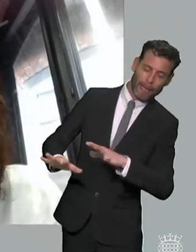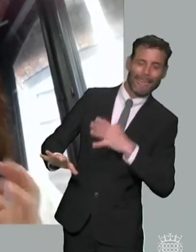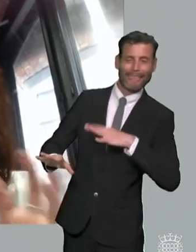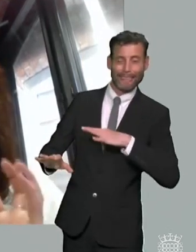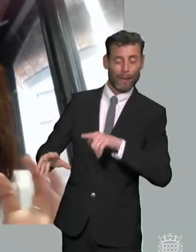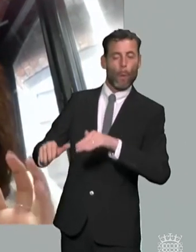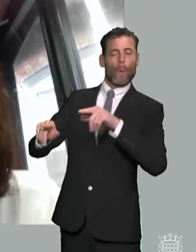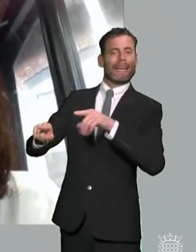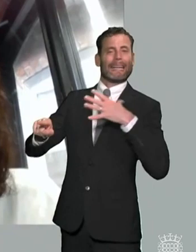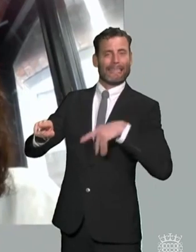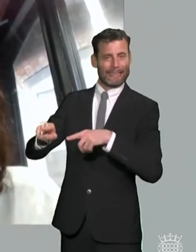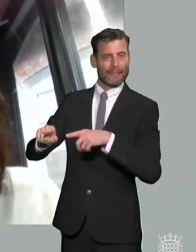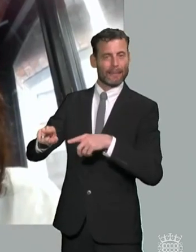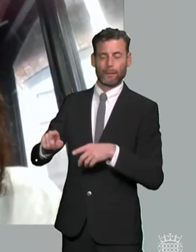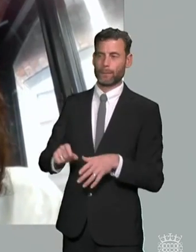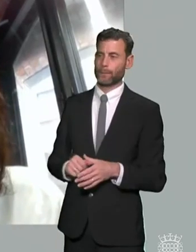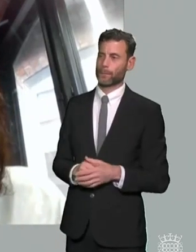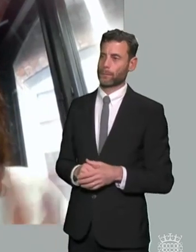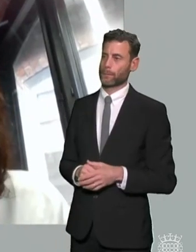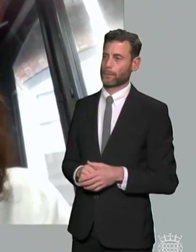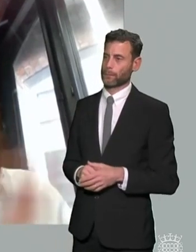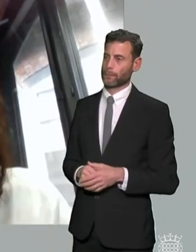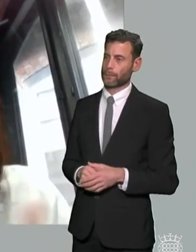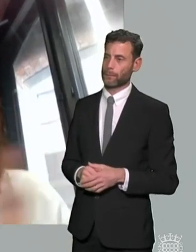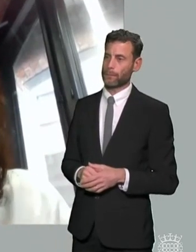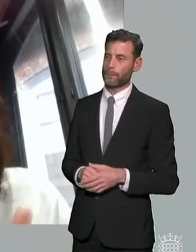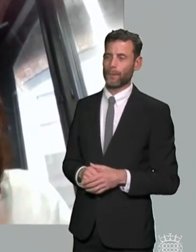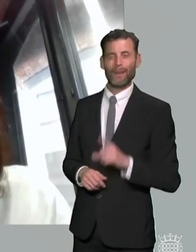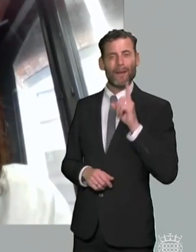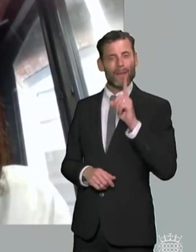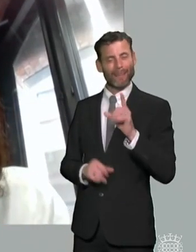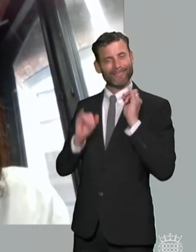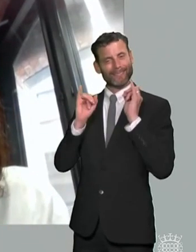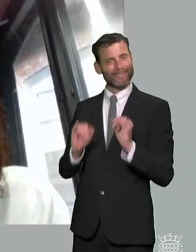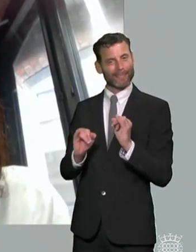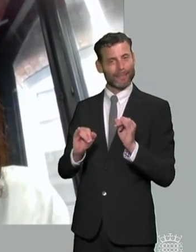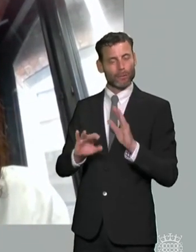kind of highly highly specialist and complex you know interplay of needs that we see in a number